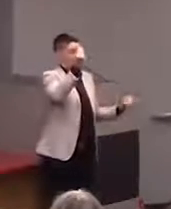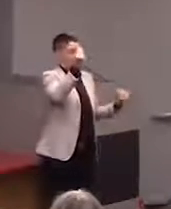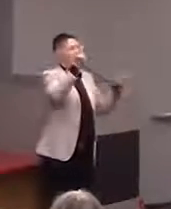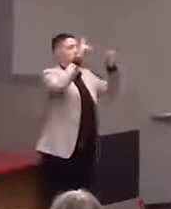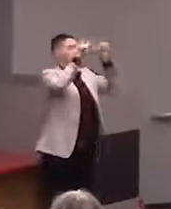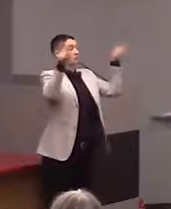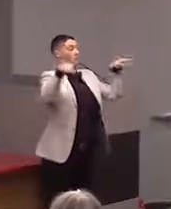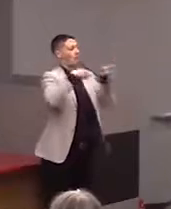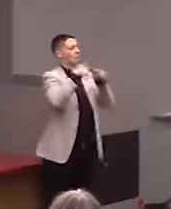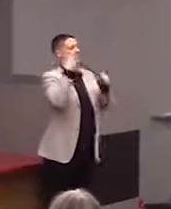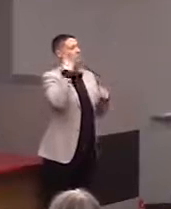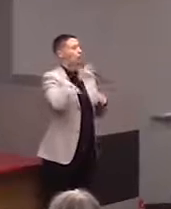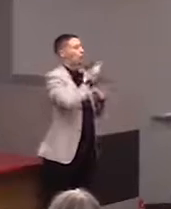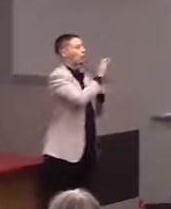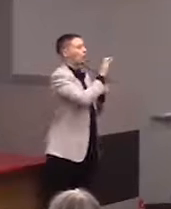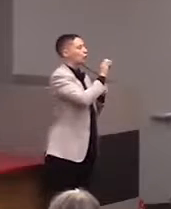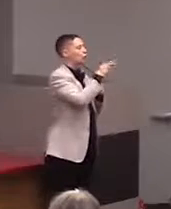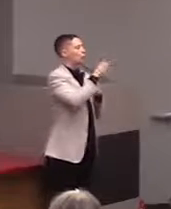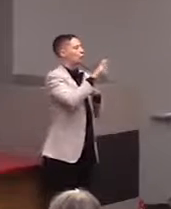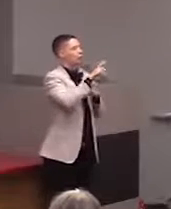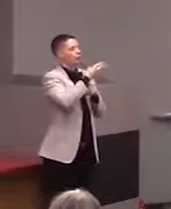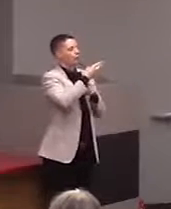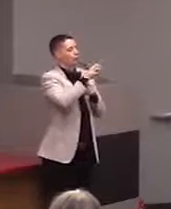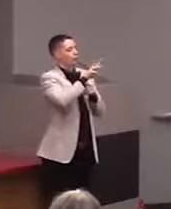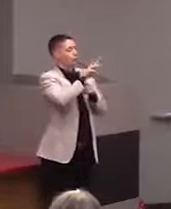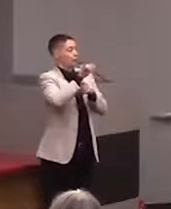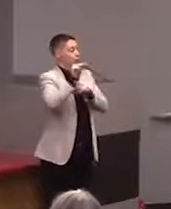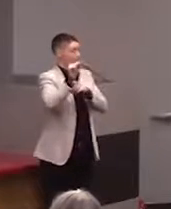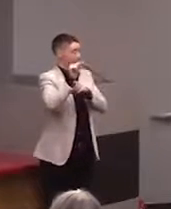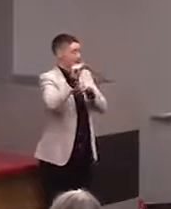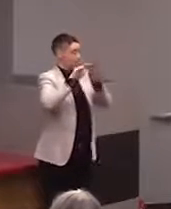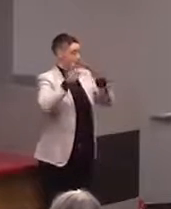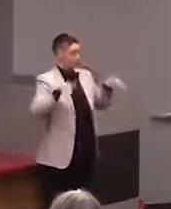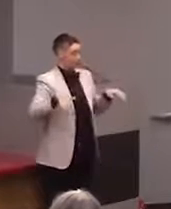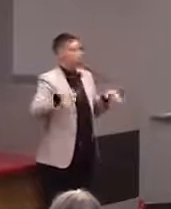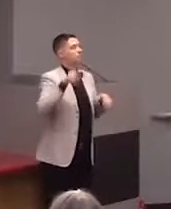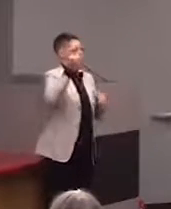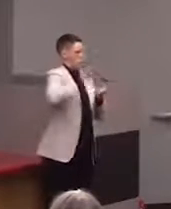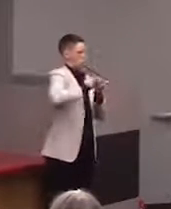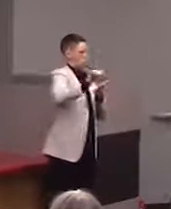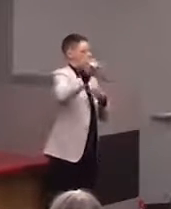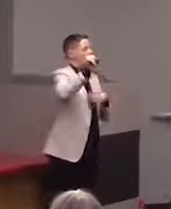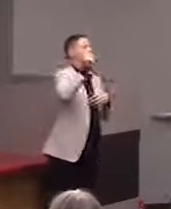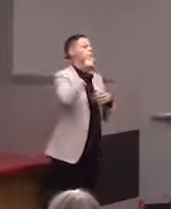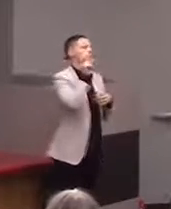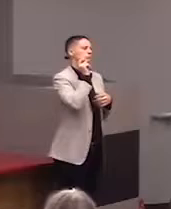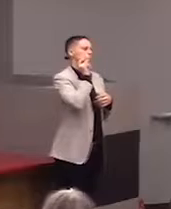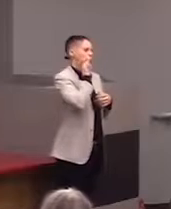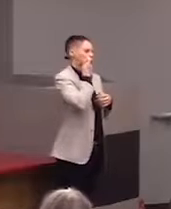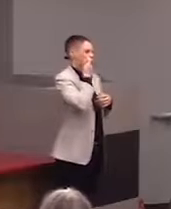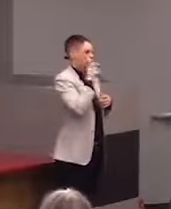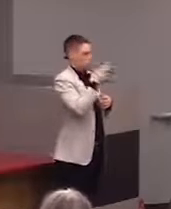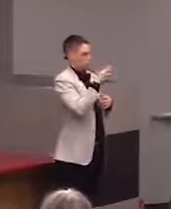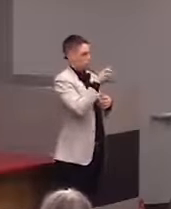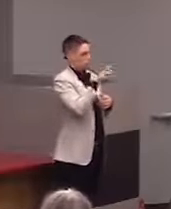Cooper Hewitt Museum in New York City. And it's a cool design museum and they had this whole exhibit about the different senses,